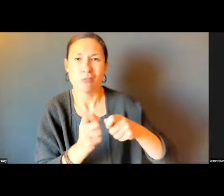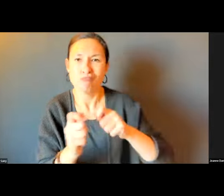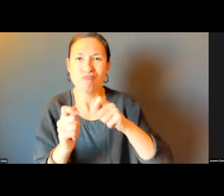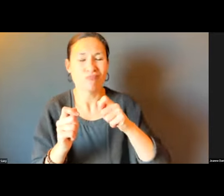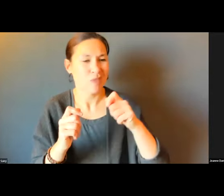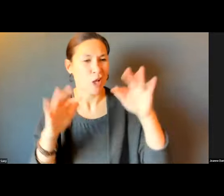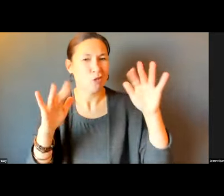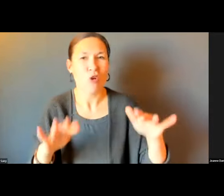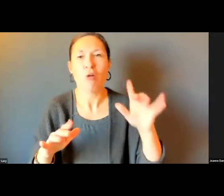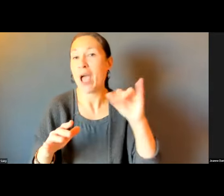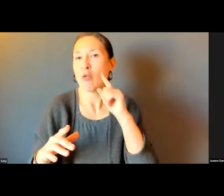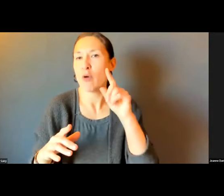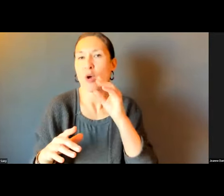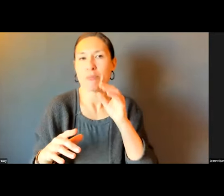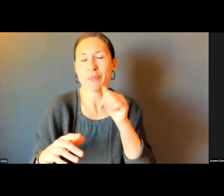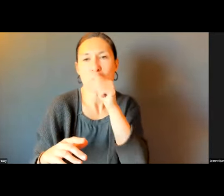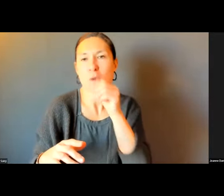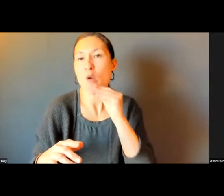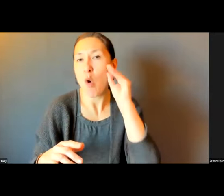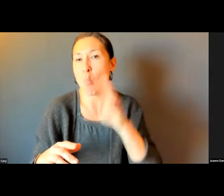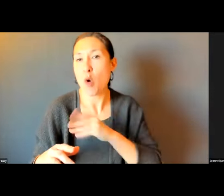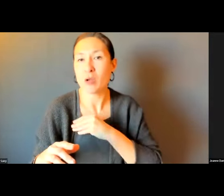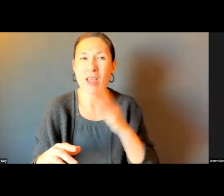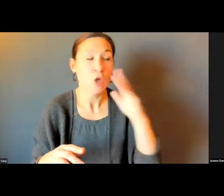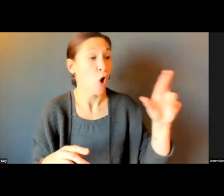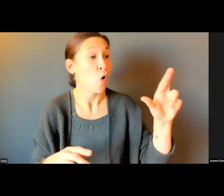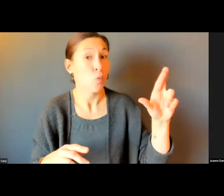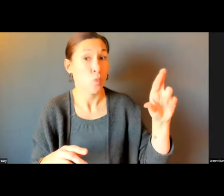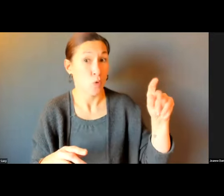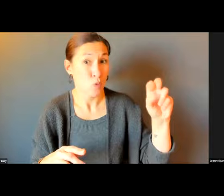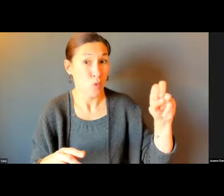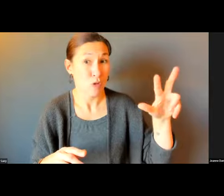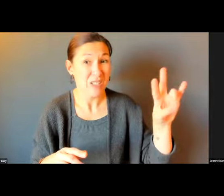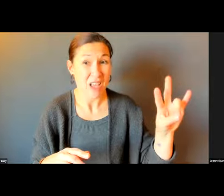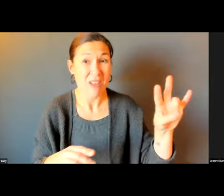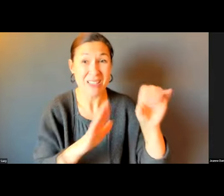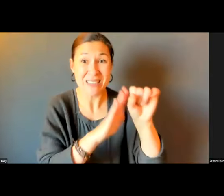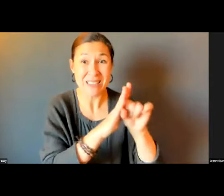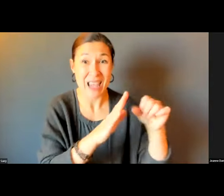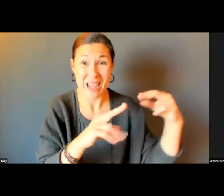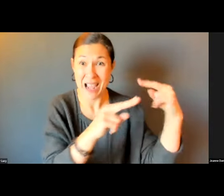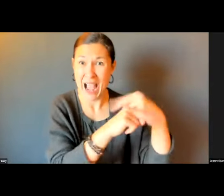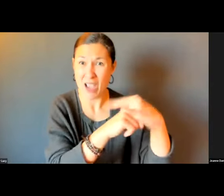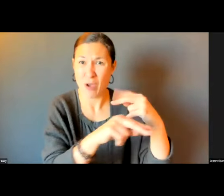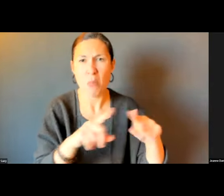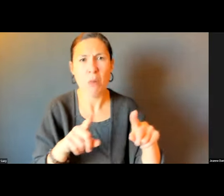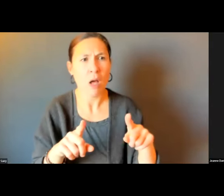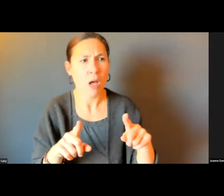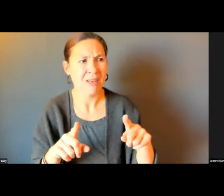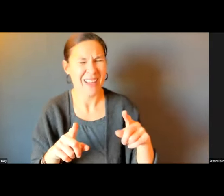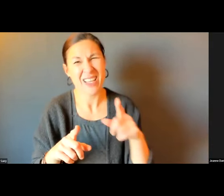WE HAVE ORDINANCE REGARDING SNOW REMOVAL AS FAR AS RESIDENTIAL AREAS. THEY MAY SAY ALL THEY WANT. ROUTE 37 IS A STATE HIGHWAY. IT IS A RESIDENTIAL ROAD.